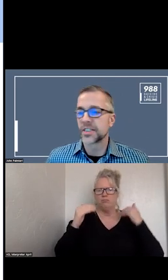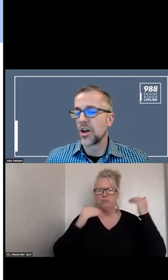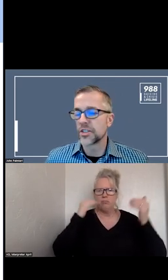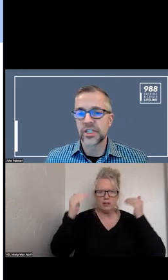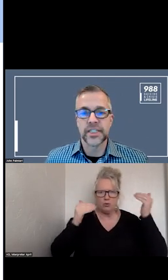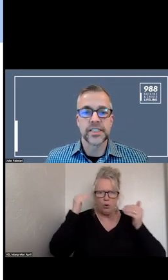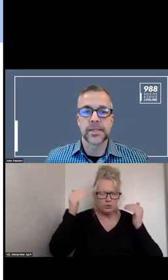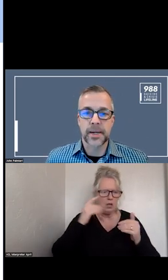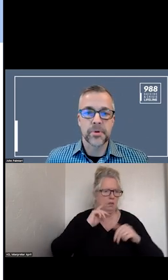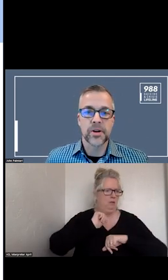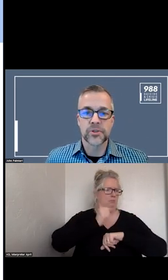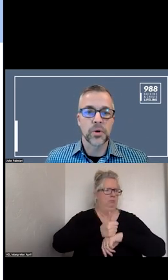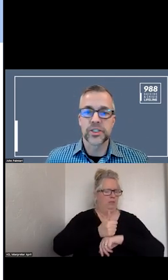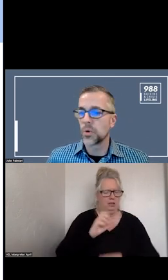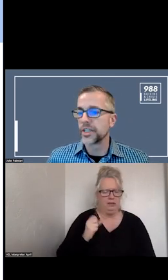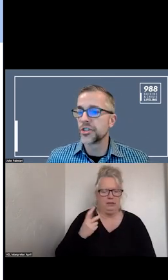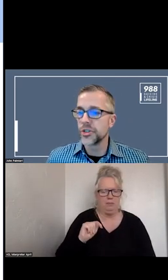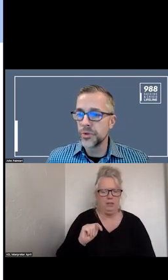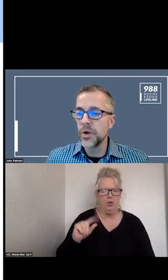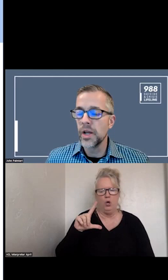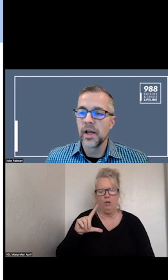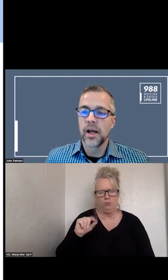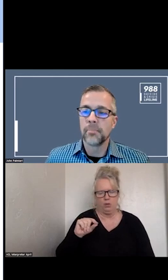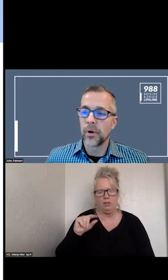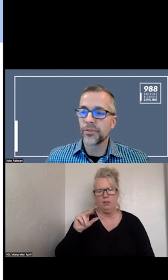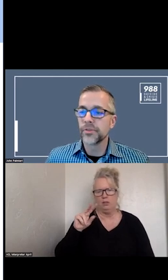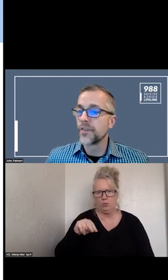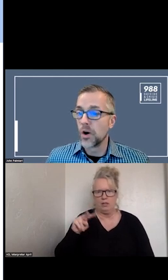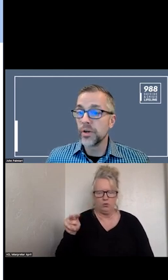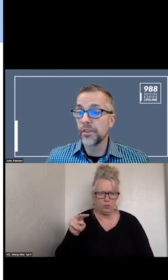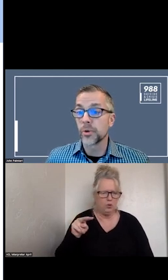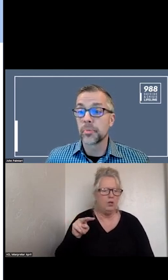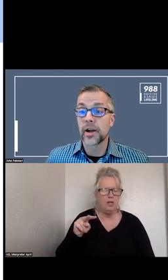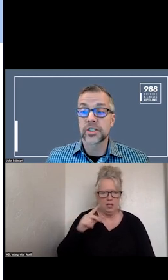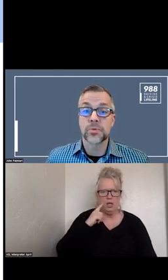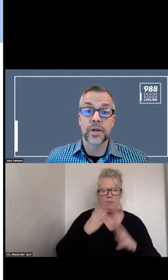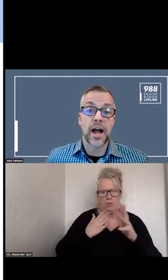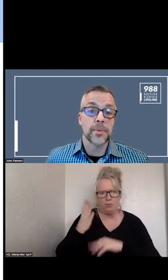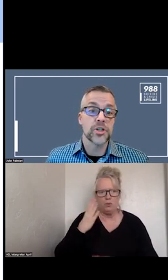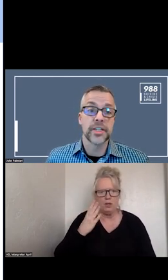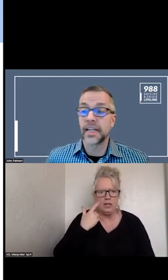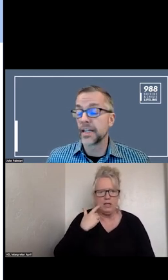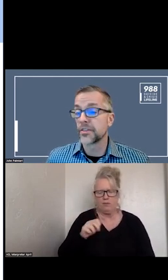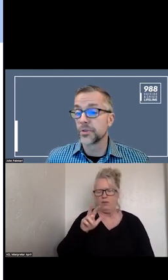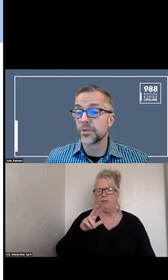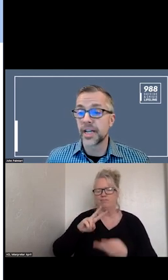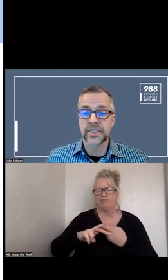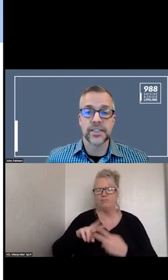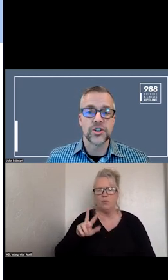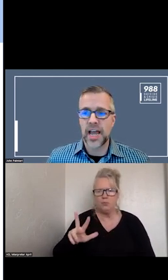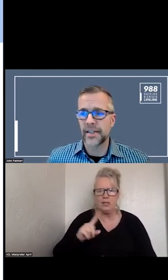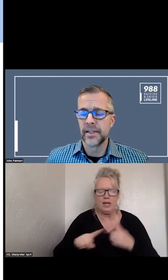THIS LAUNCHED IN SEPTEMBER 2022 THROUGH PHONE AND TEXT AND CHAT.